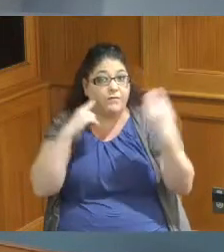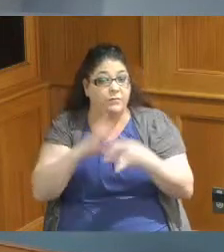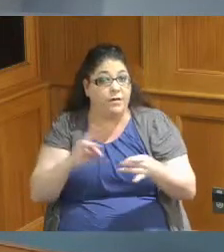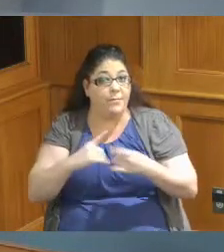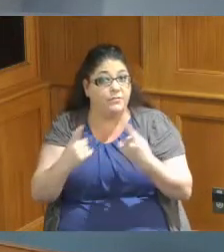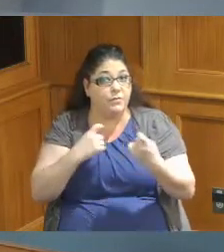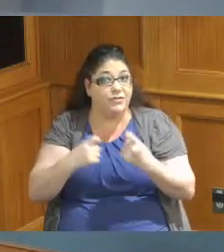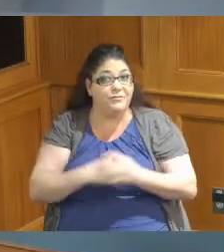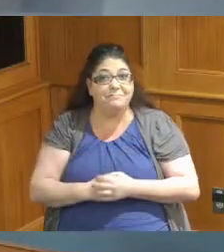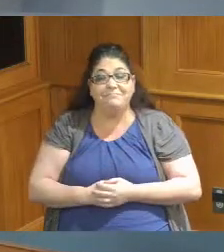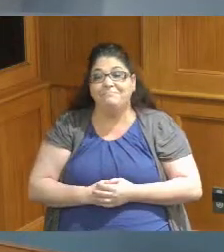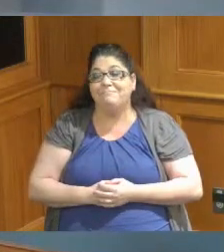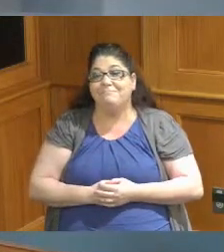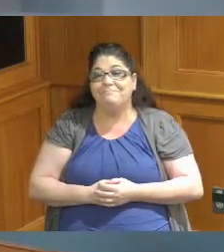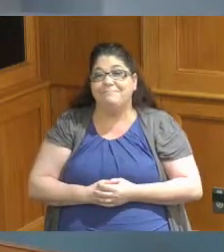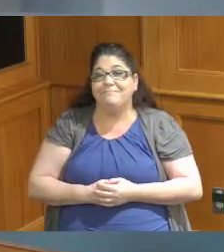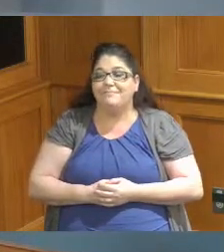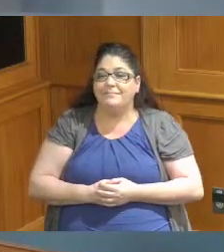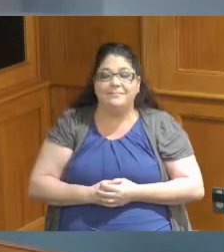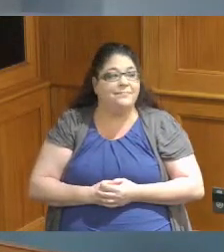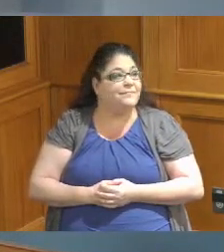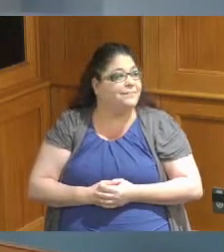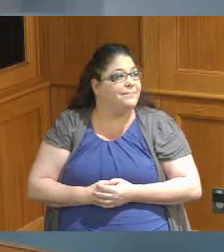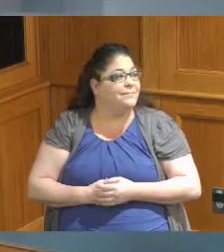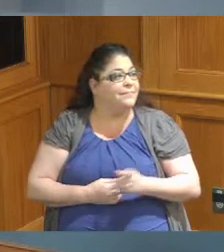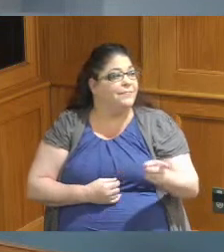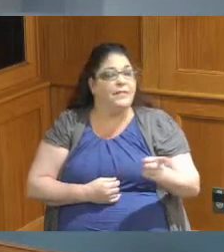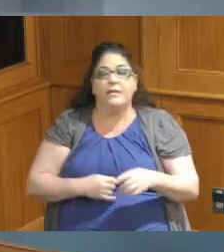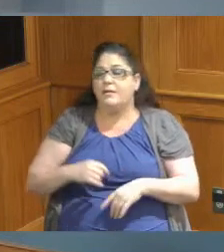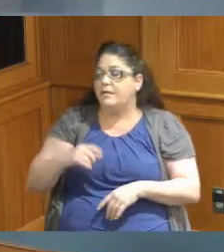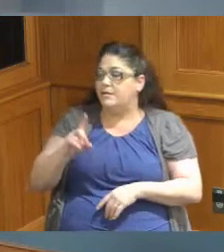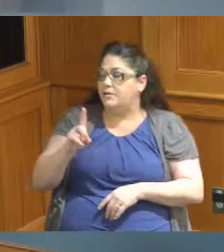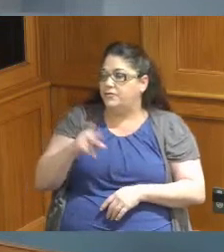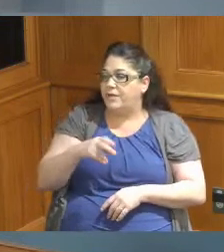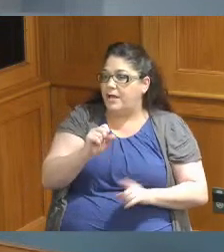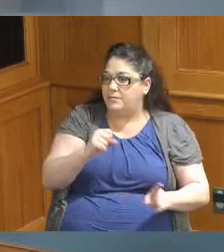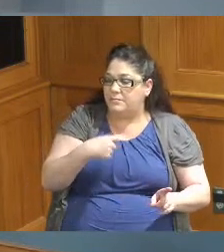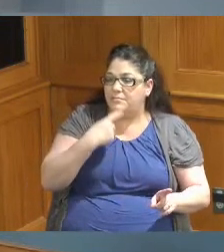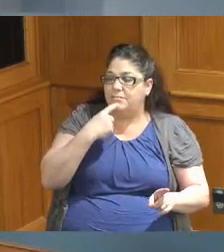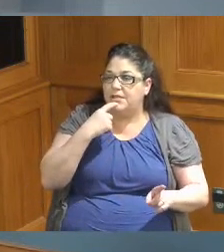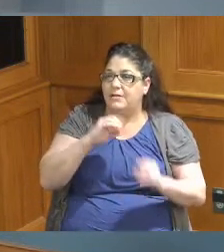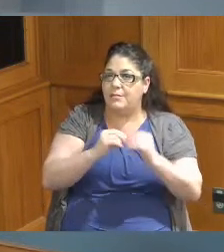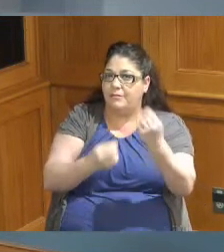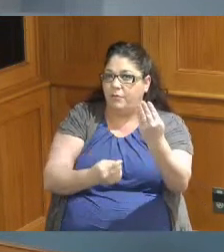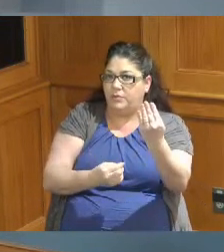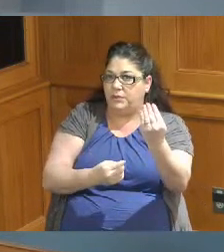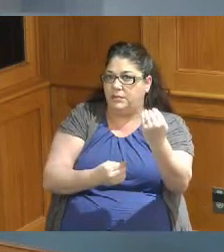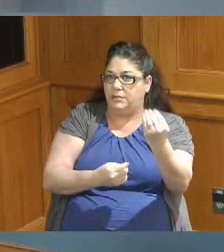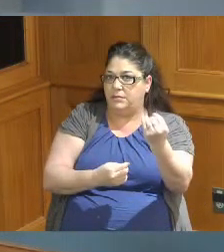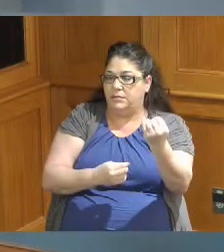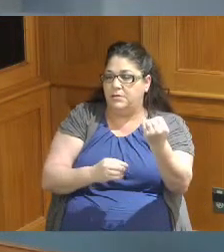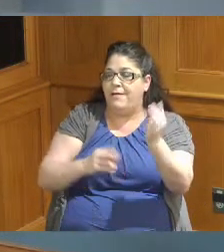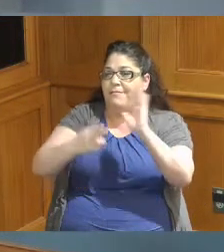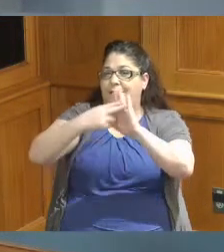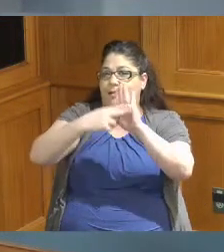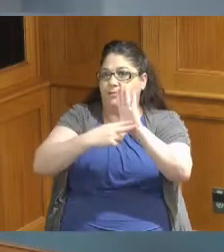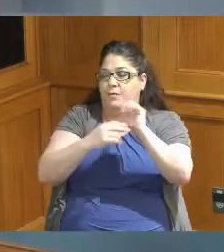Driehaus thank you I just wanted to note item 14 which is the contract between the county the